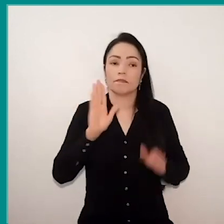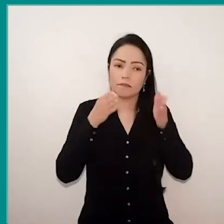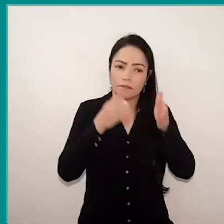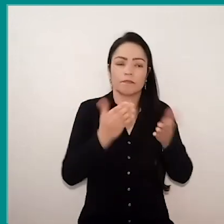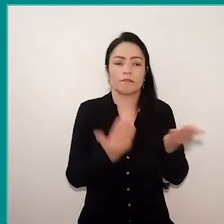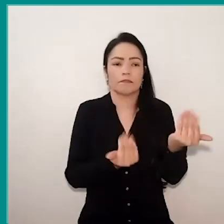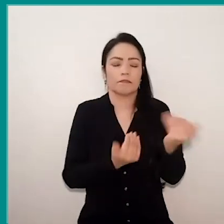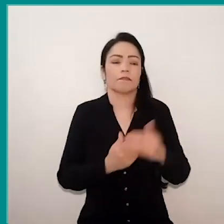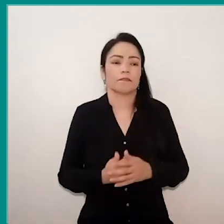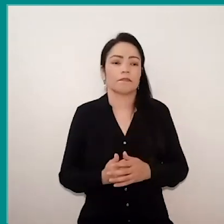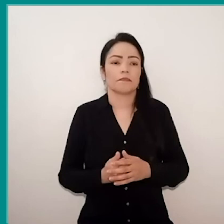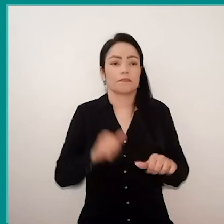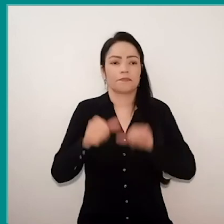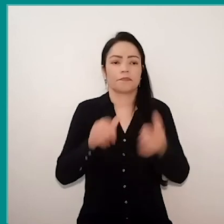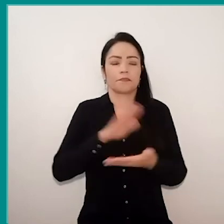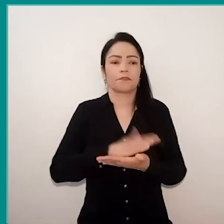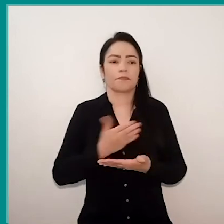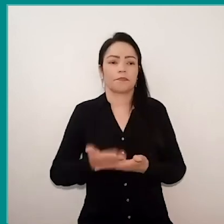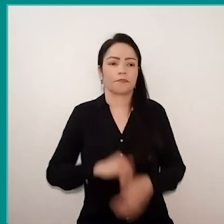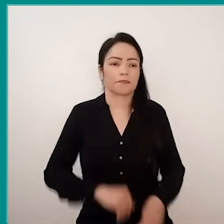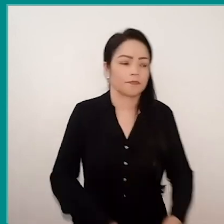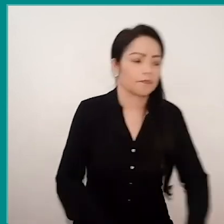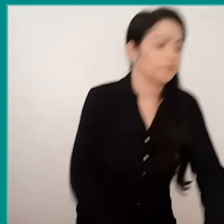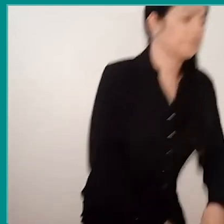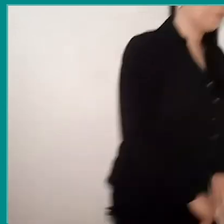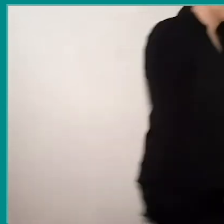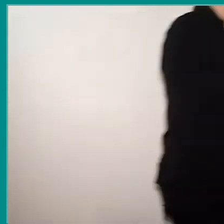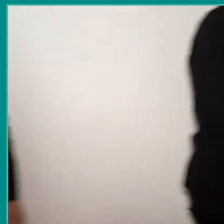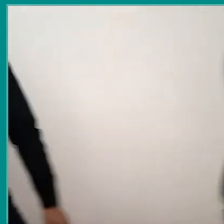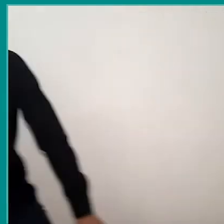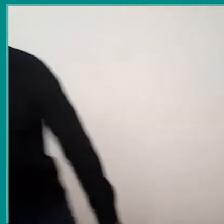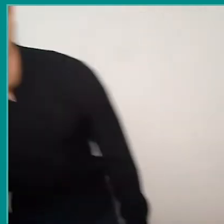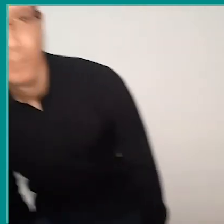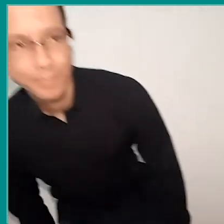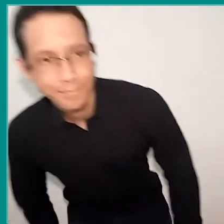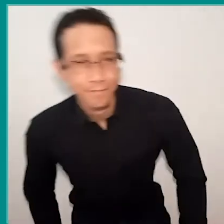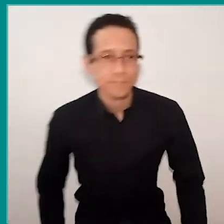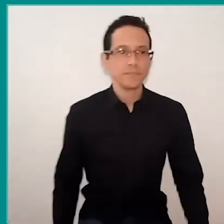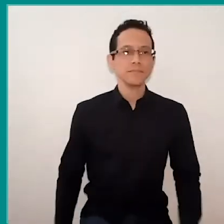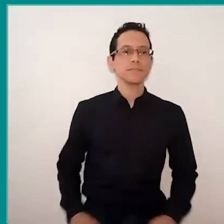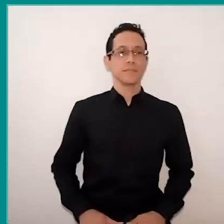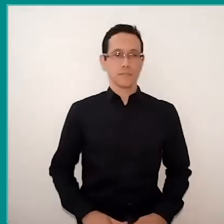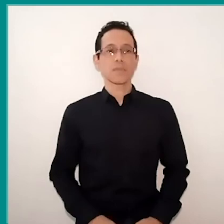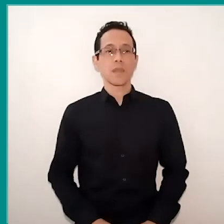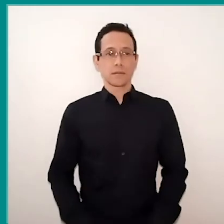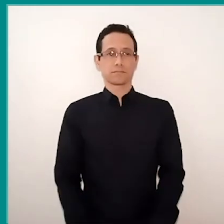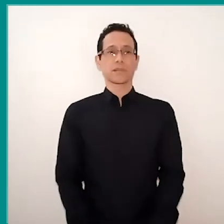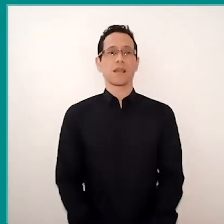so, Sesc has, the “Programa Juventudes” has opened and promoted different spaces through the arts